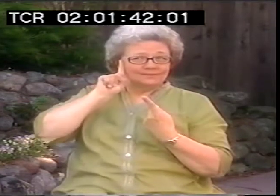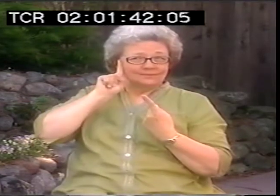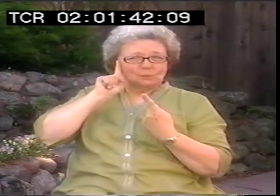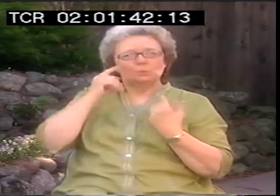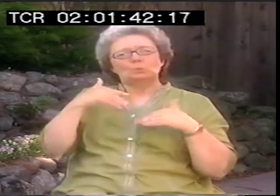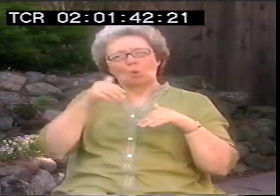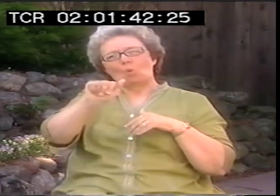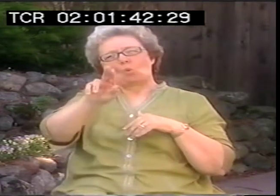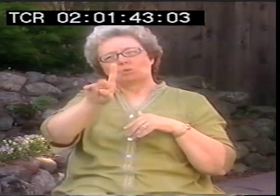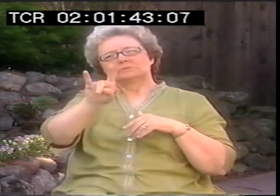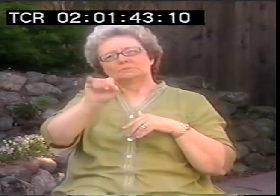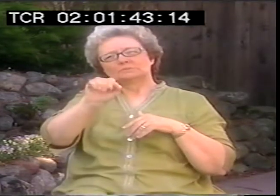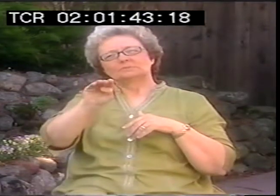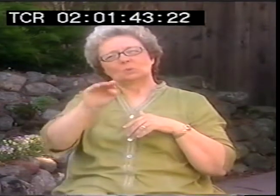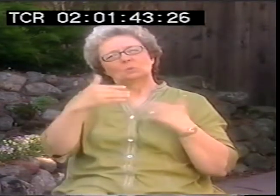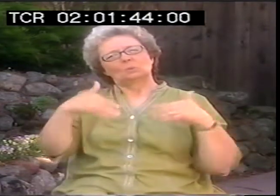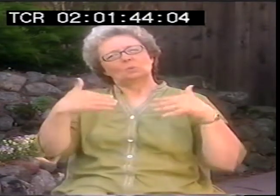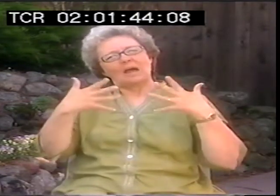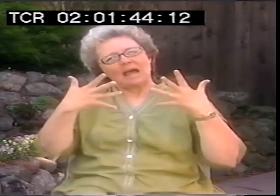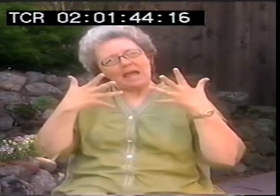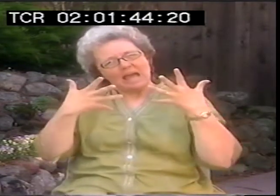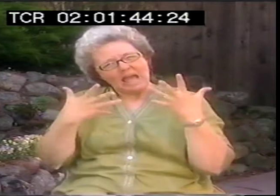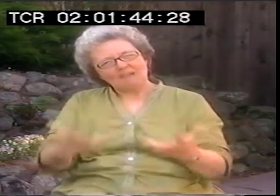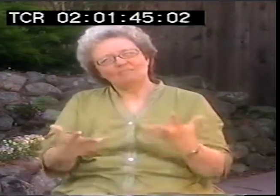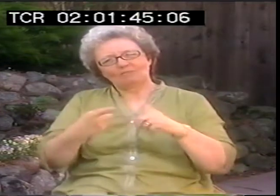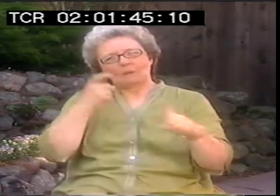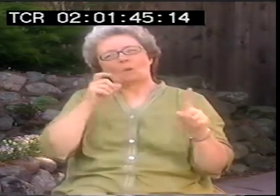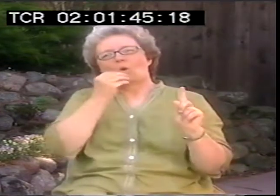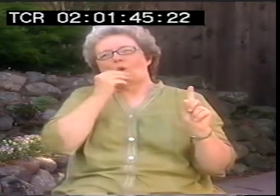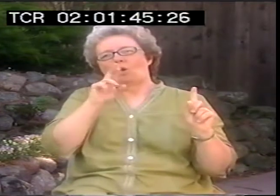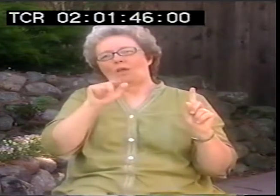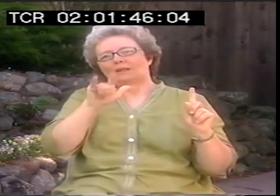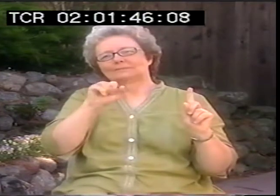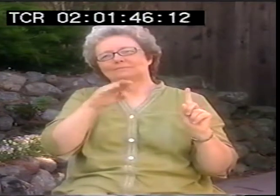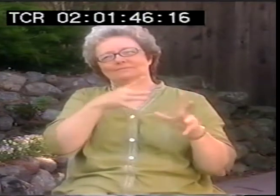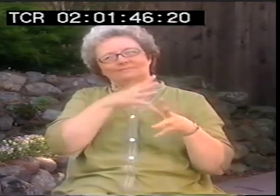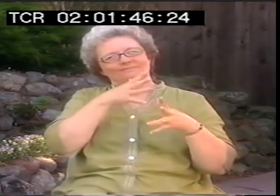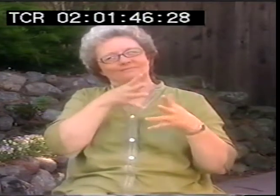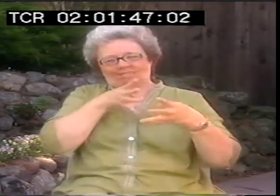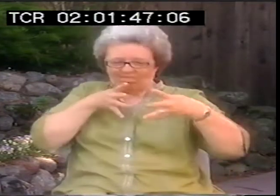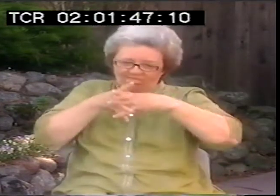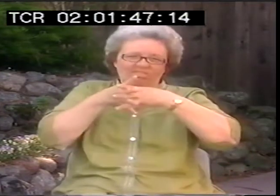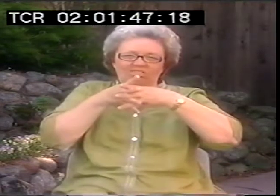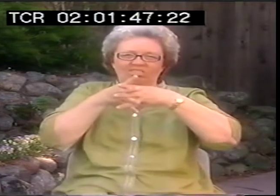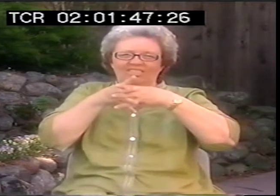but the attitude of deaf people was very honest. They were co-opted by oddism, I mean